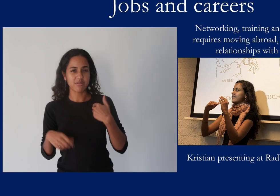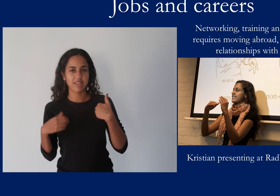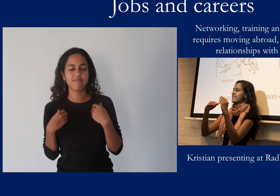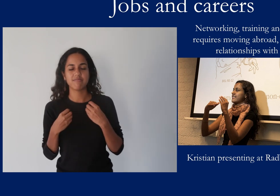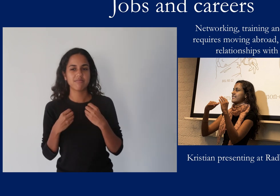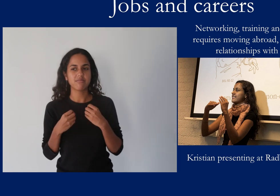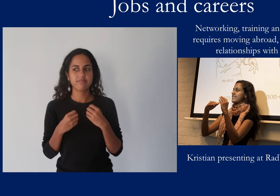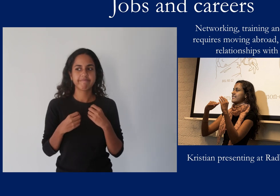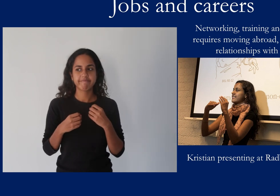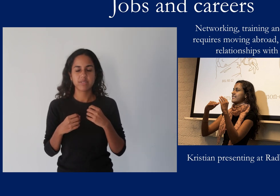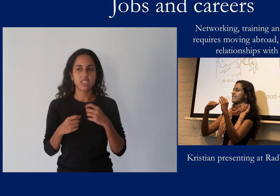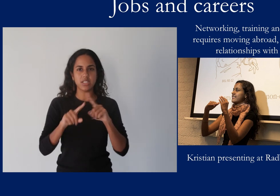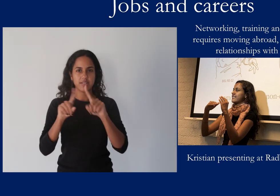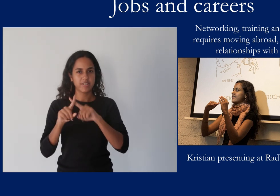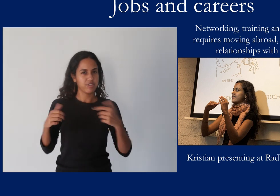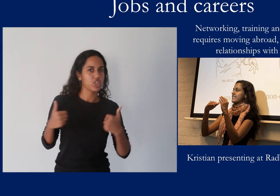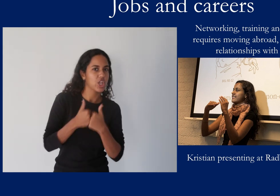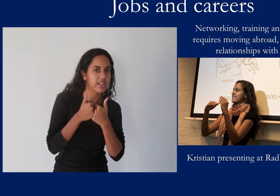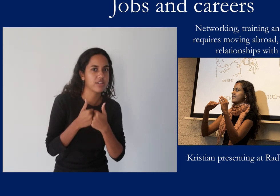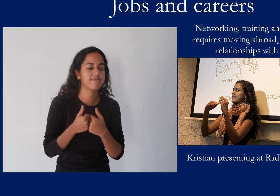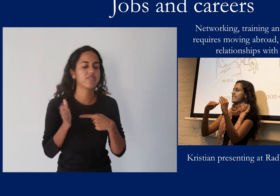For me as a student there are some challenges as well.